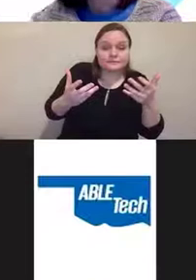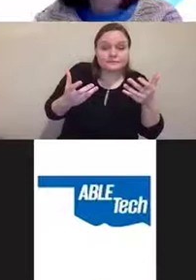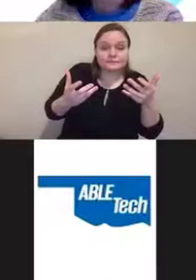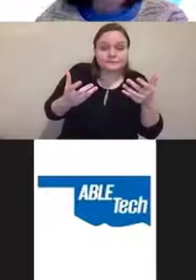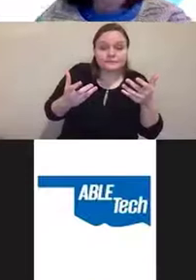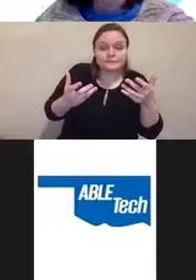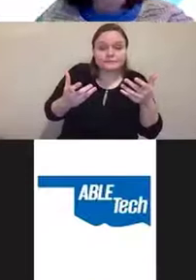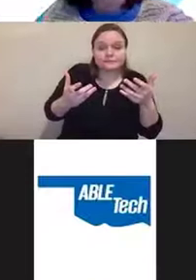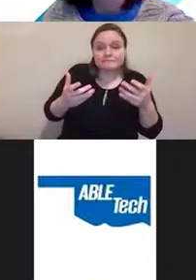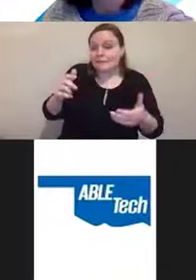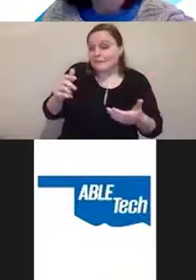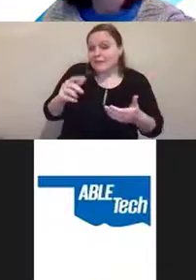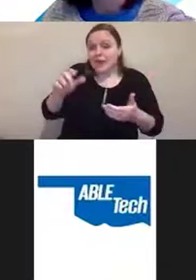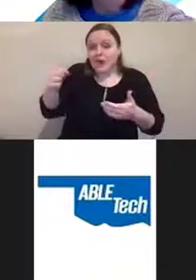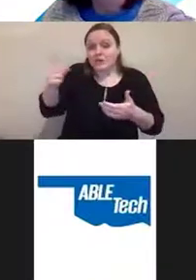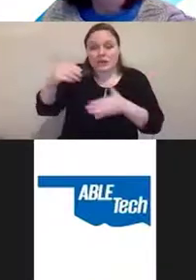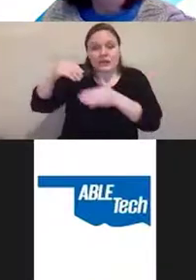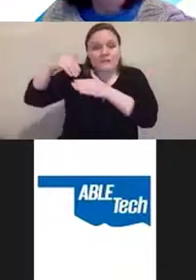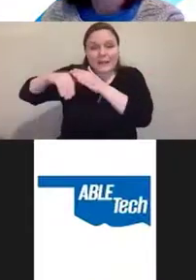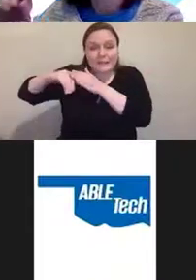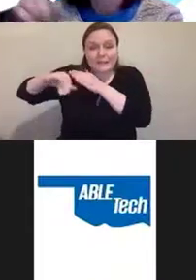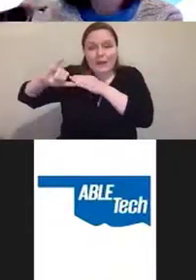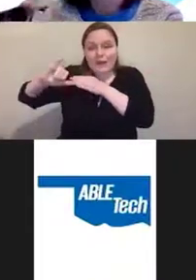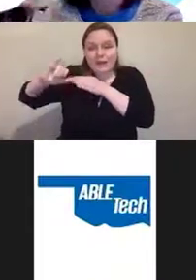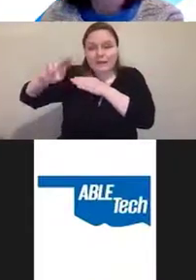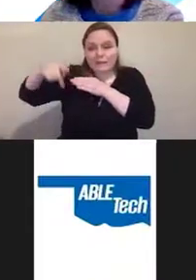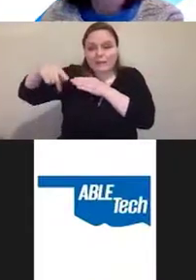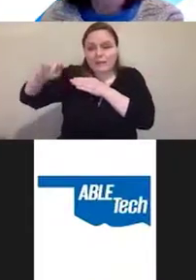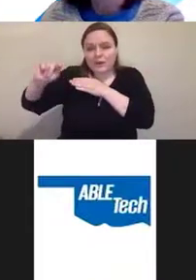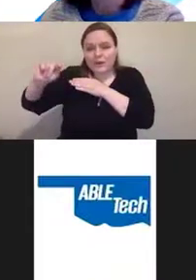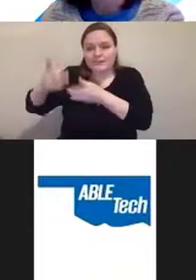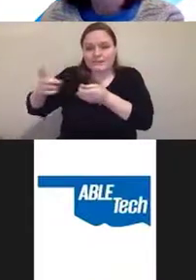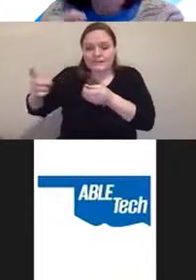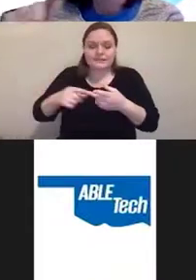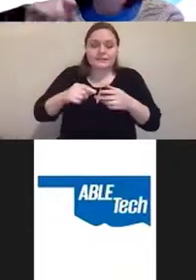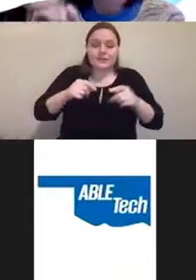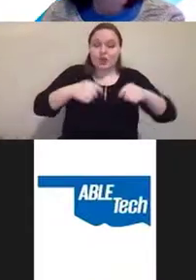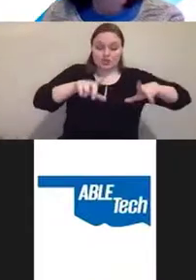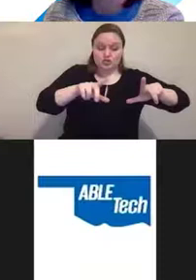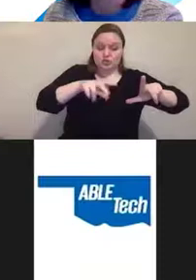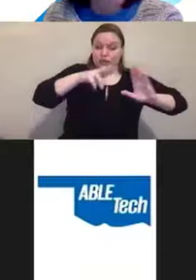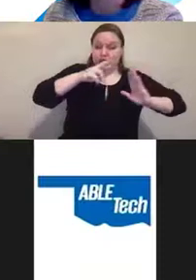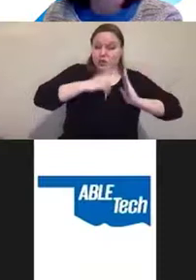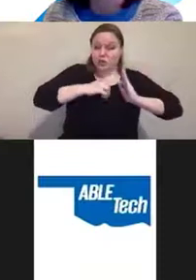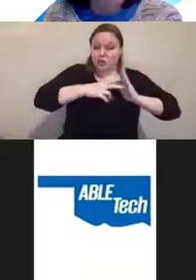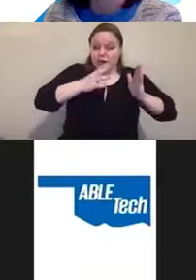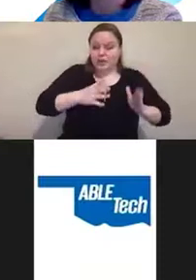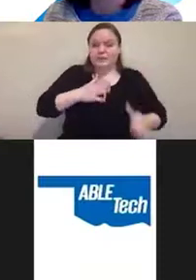Alternative input devices, screen readers, my daughter's personal favorite,